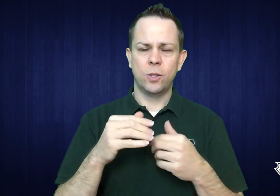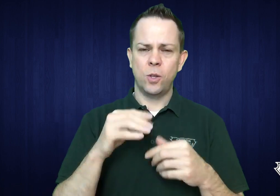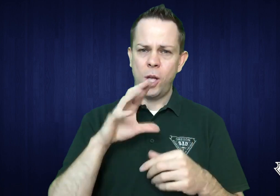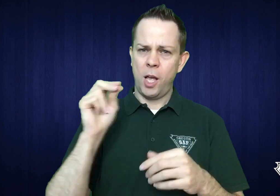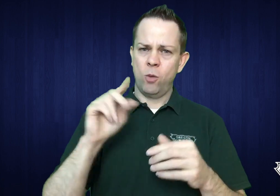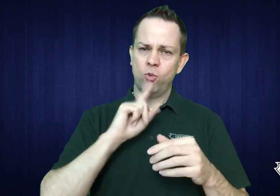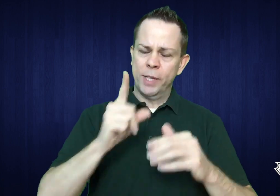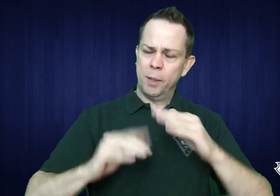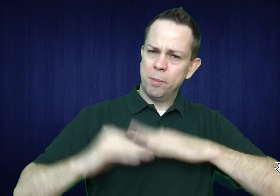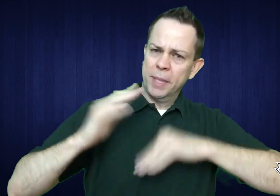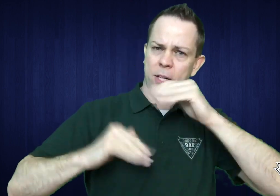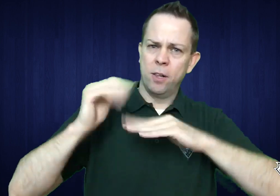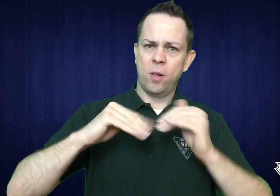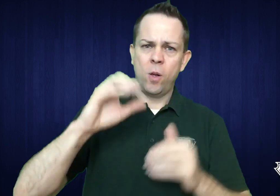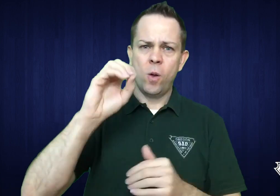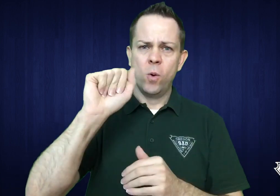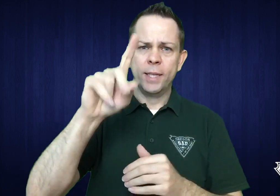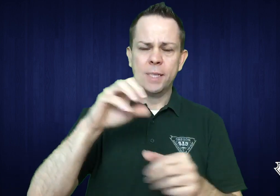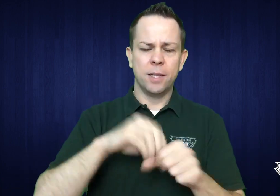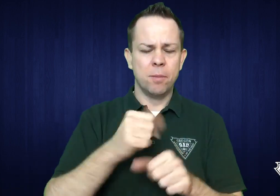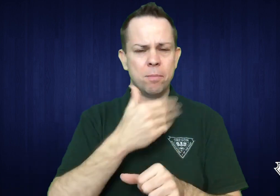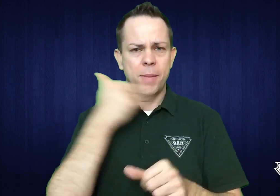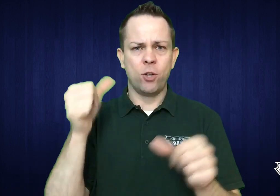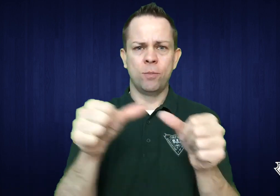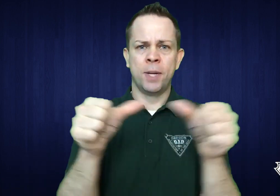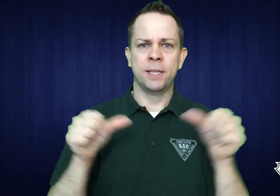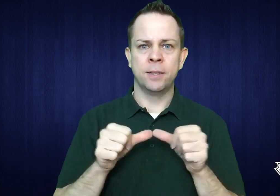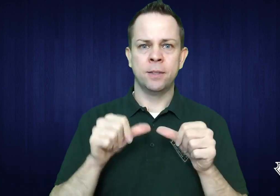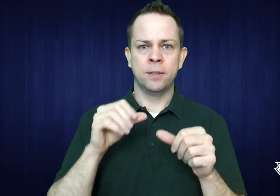to build up OAD and make it a better functioning agency